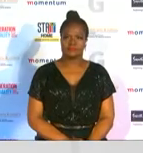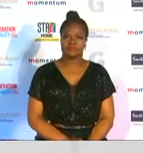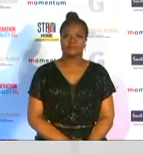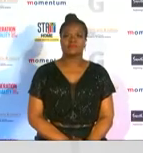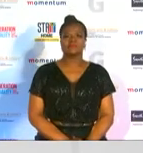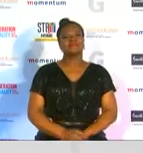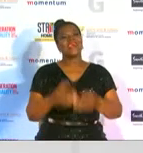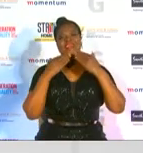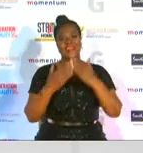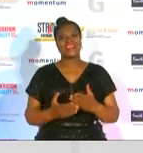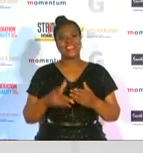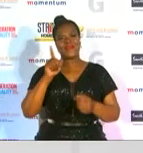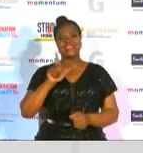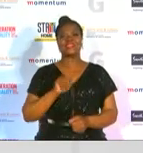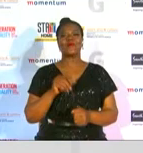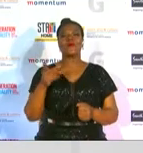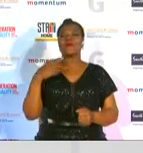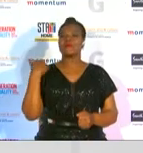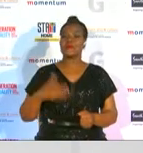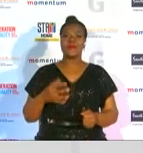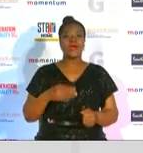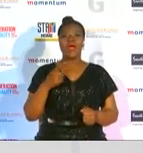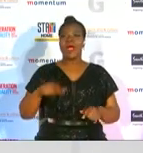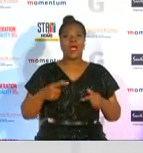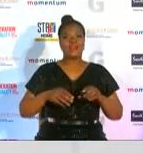and thank you so much lucero i'll definitely come be the dj later on